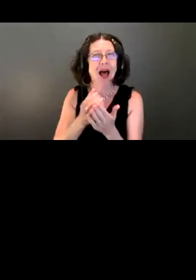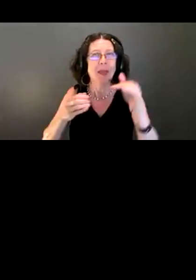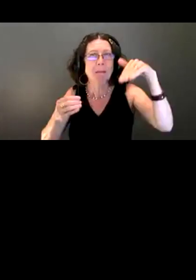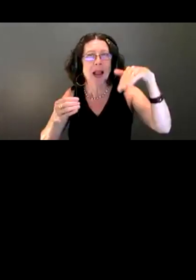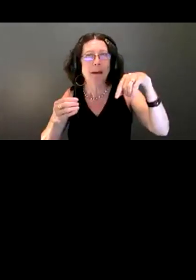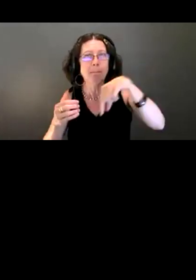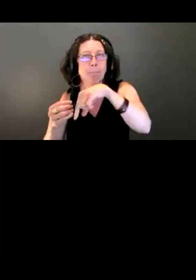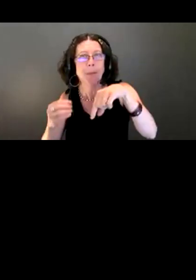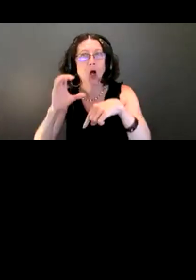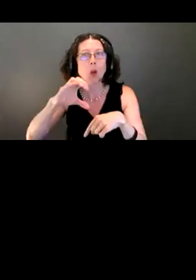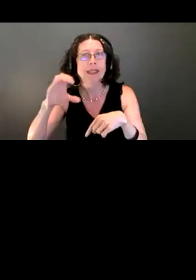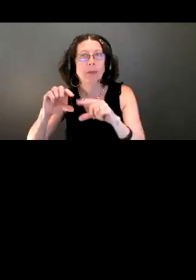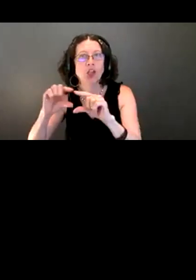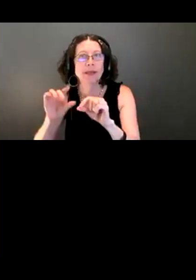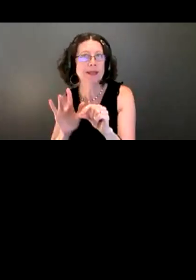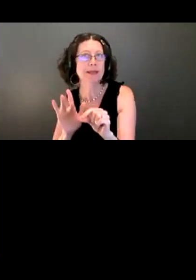It may also say live transcript.